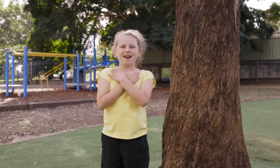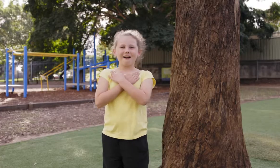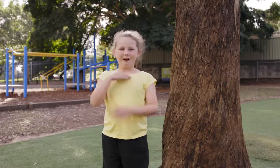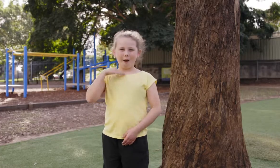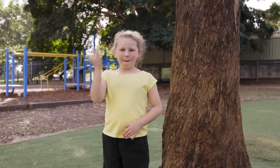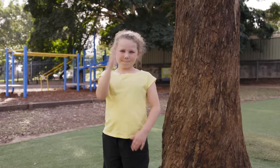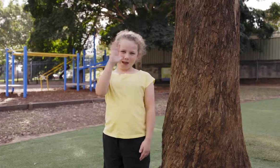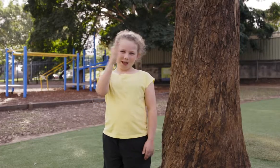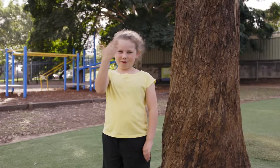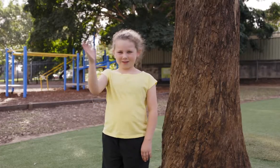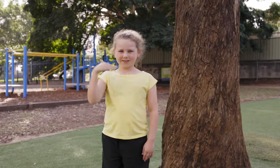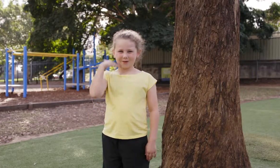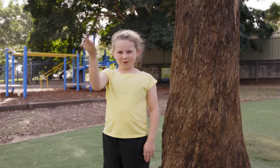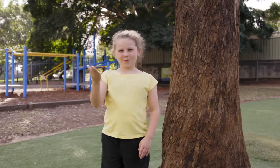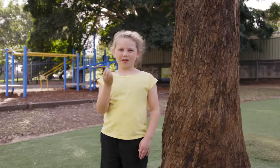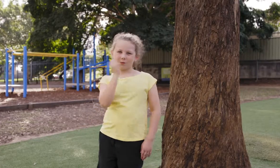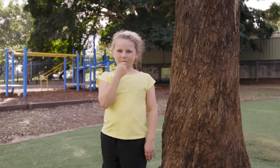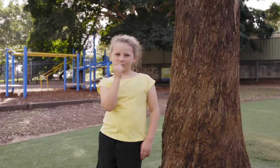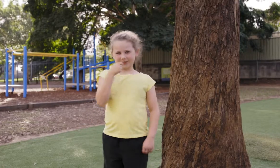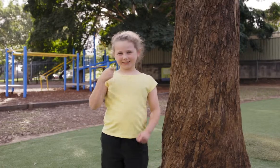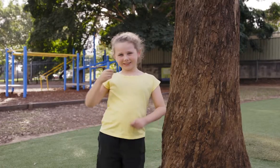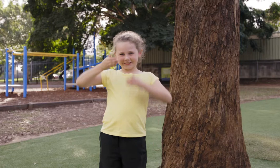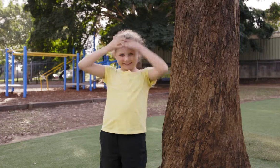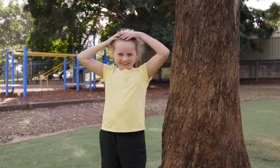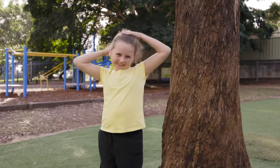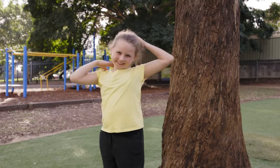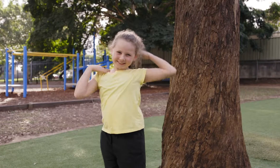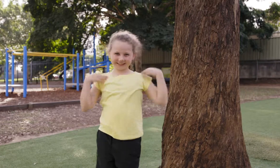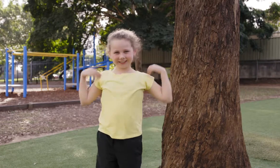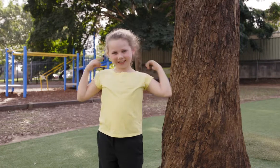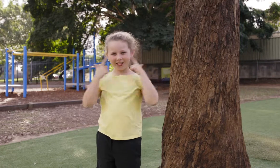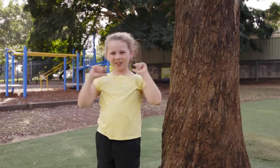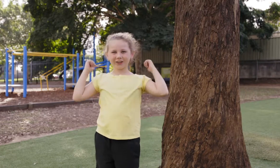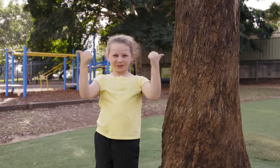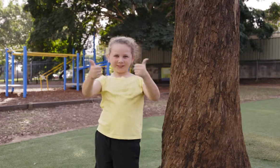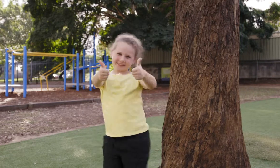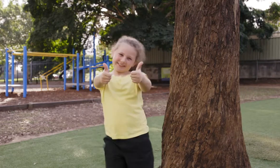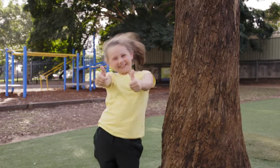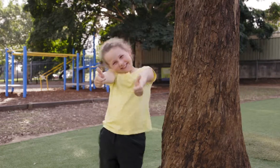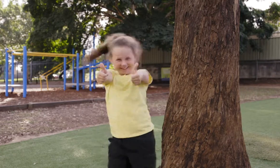I love mirrors because I love to put my lipstick on, fix my hair and make myself look good.